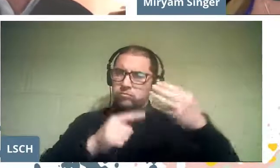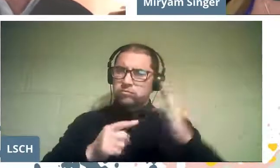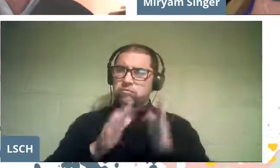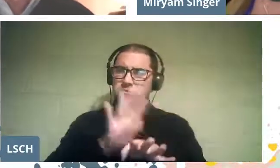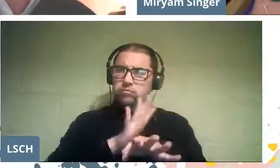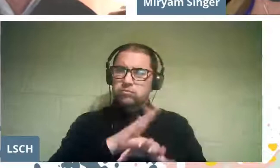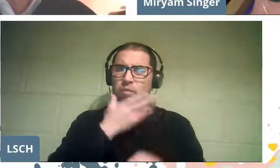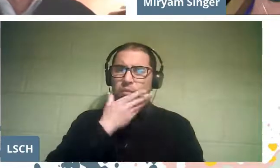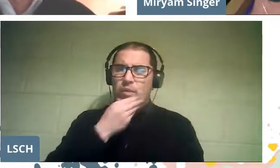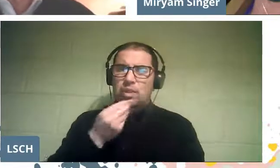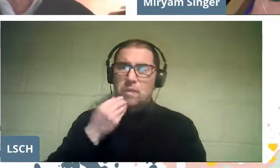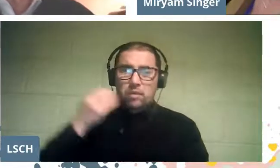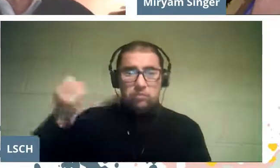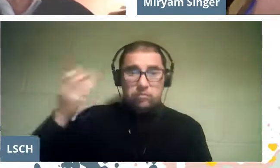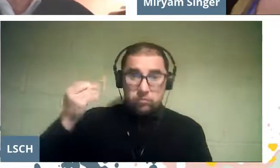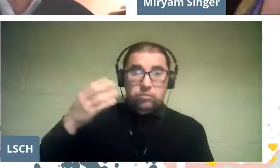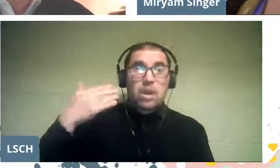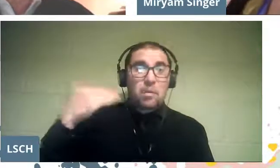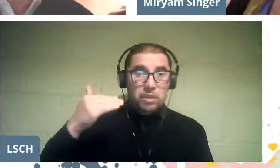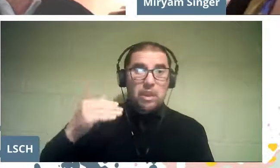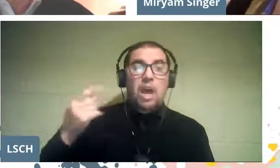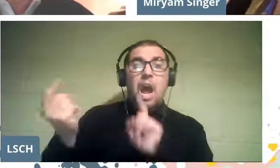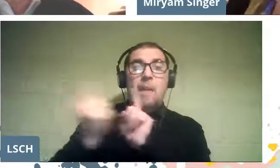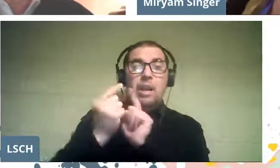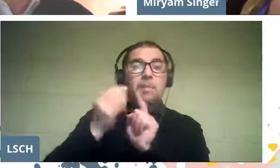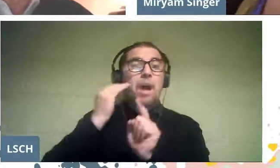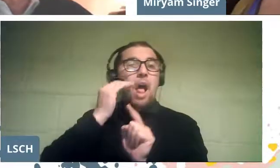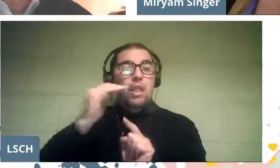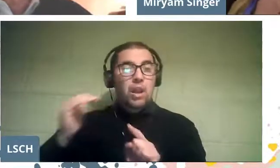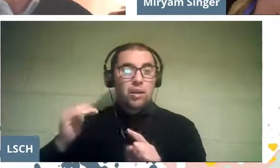We have learned the value of children's participation in this genre,